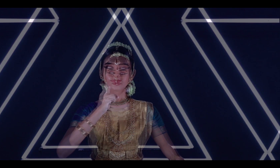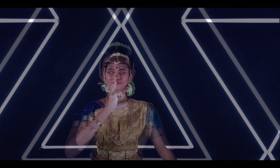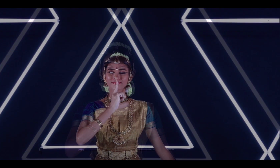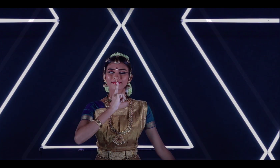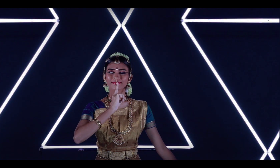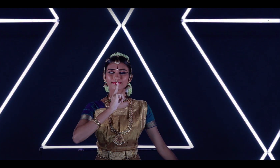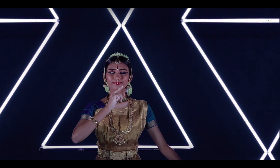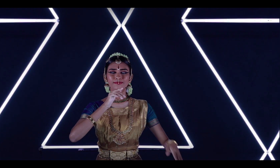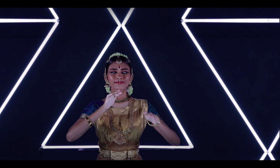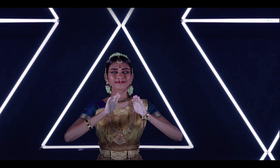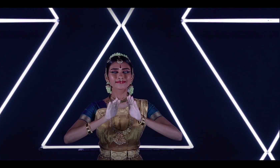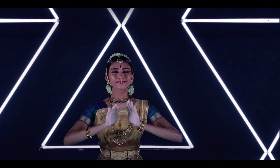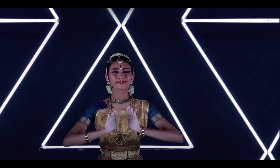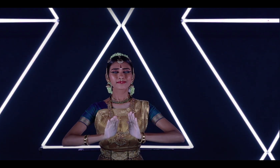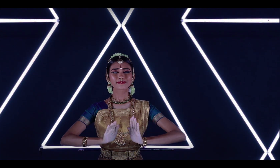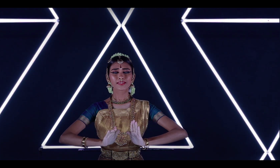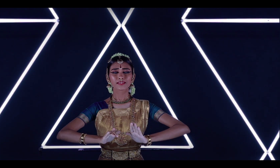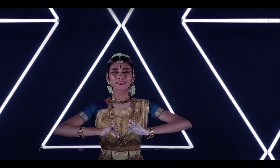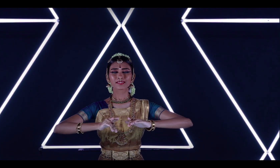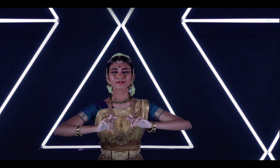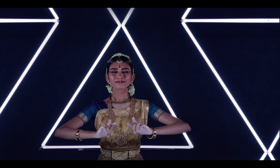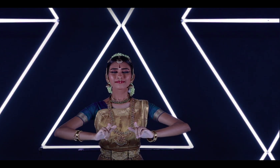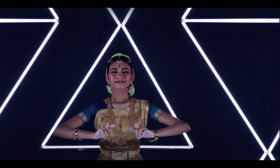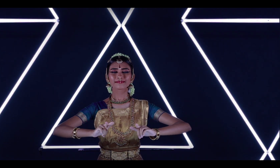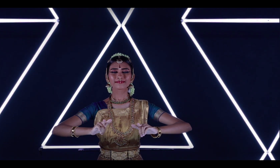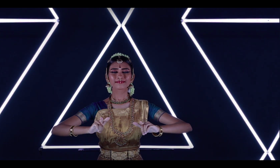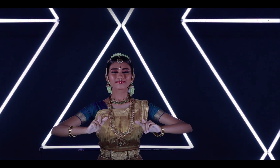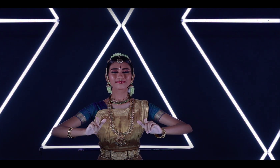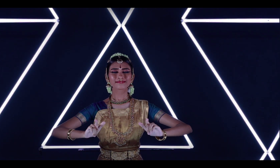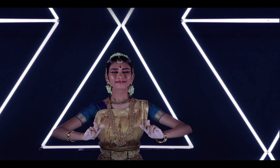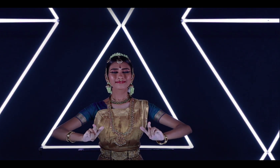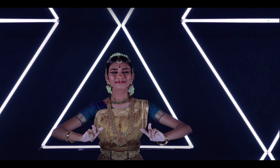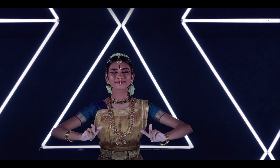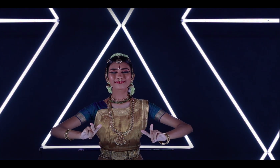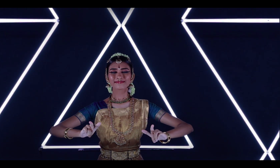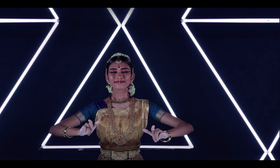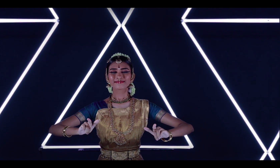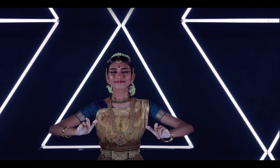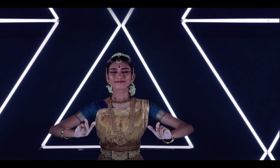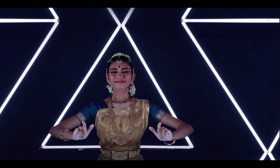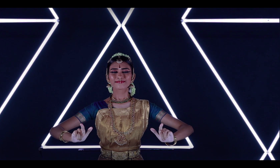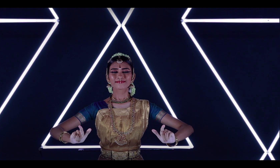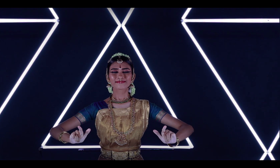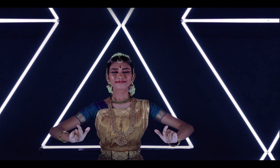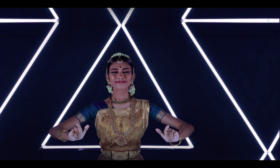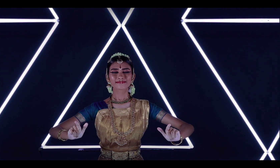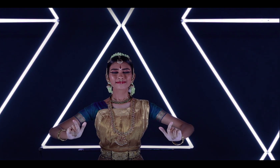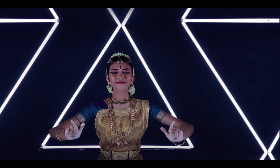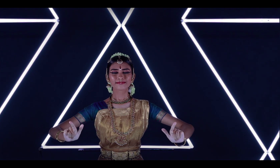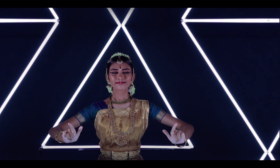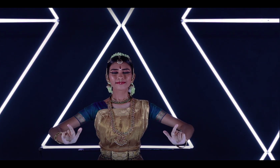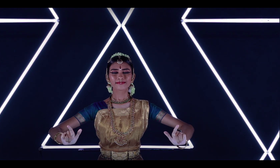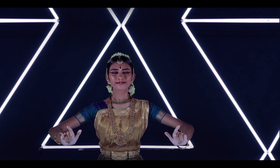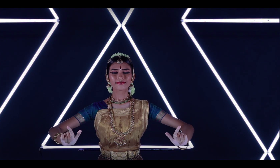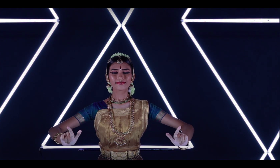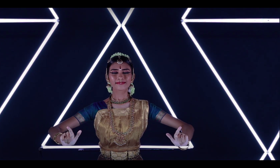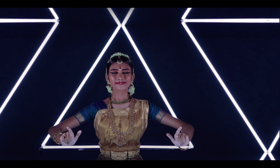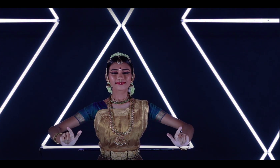Silence too is a language